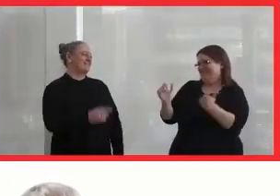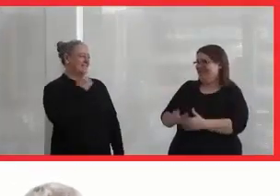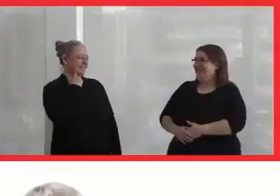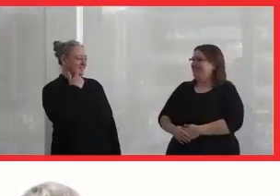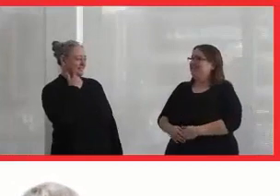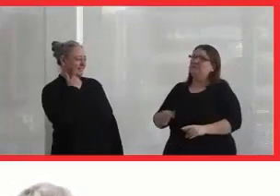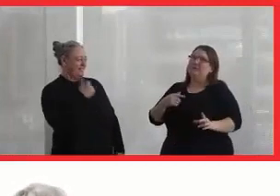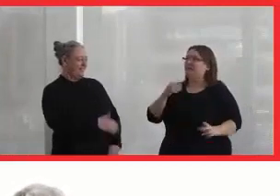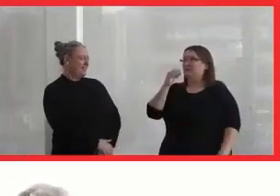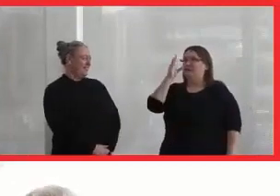And my boys are really big.